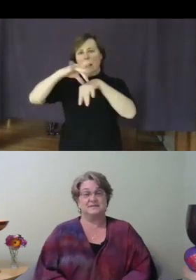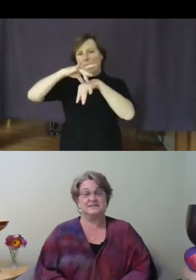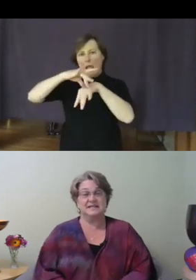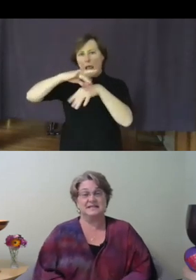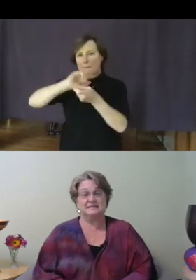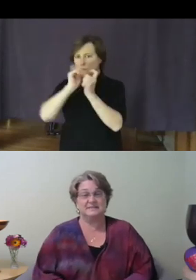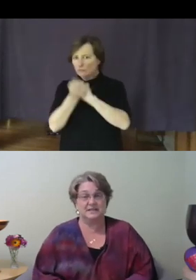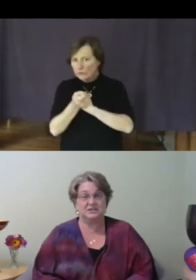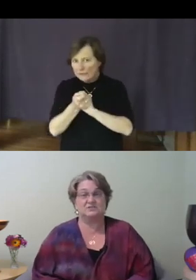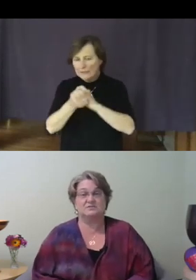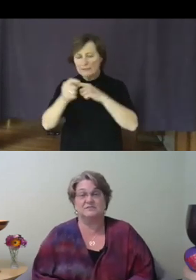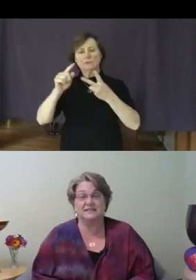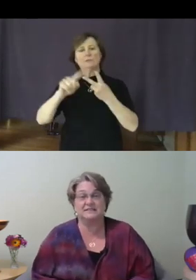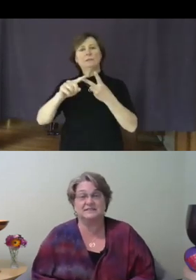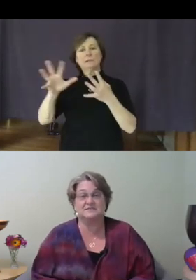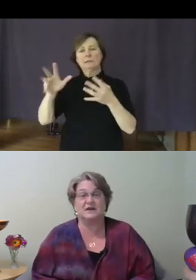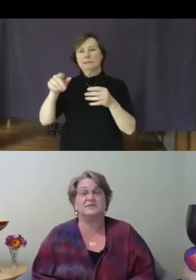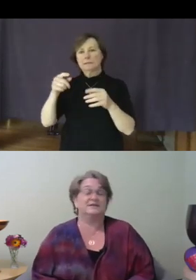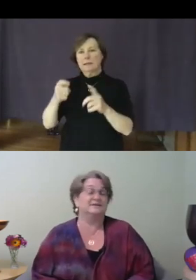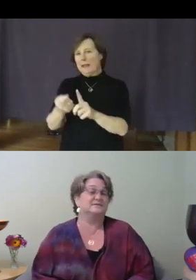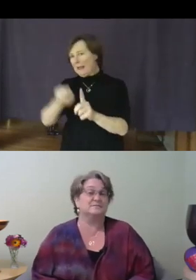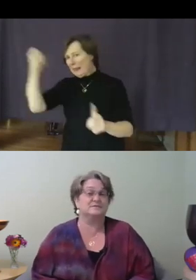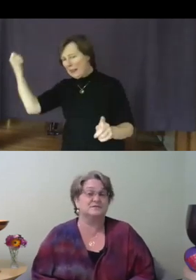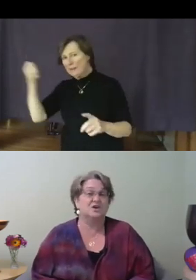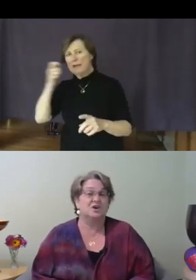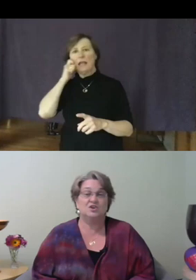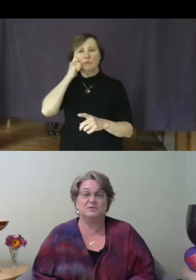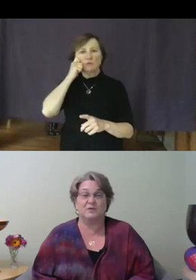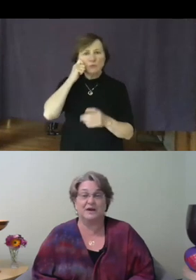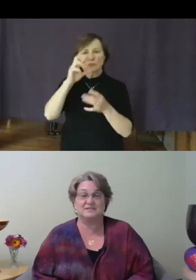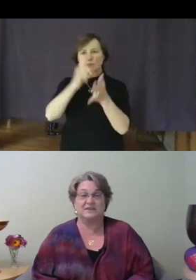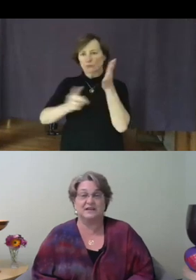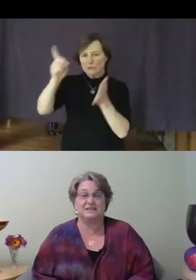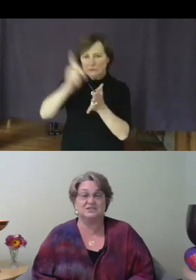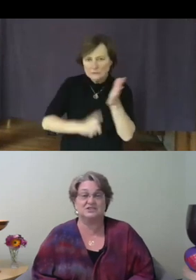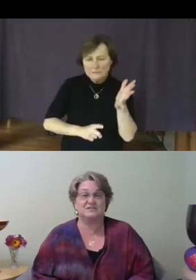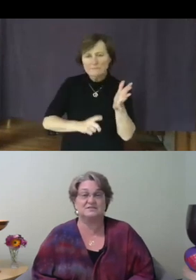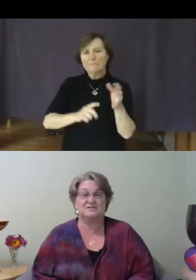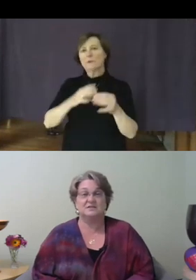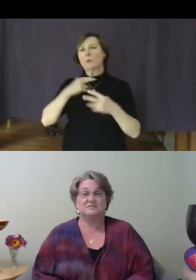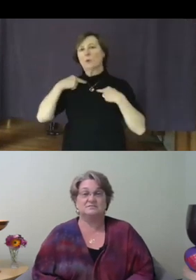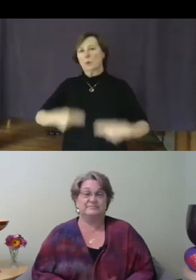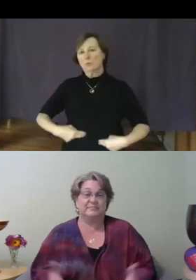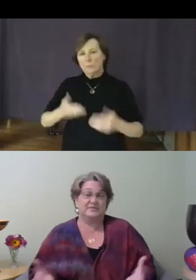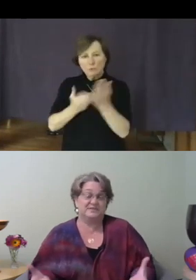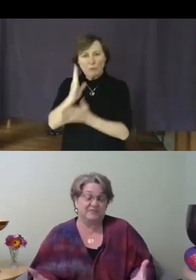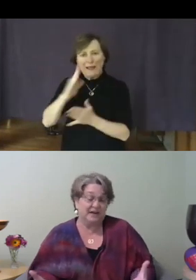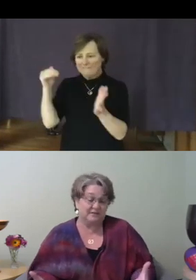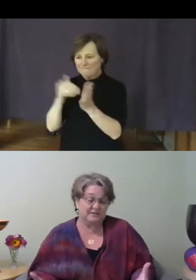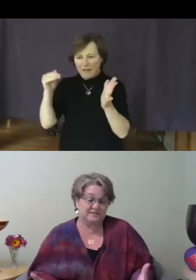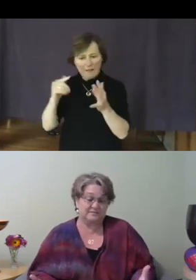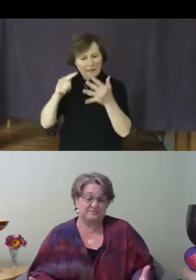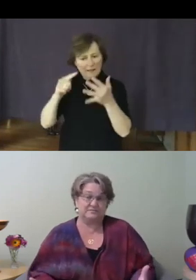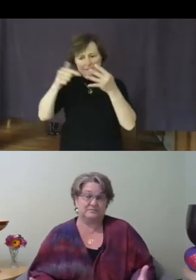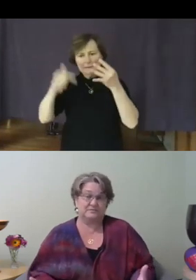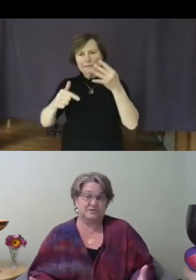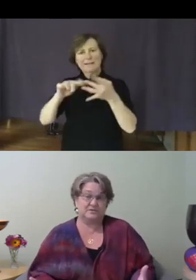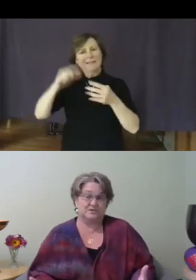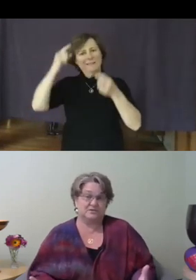state-sanctioned violence, other -isms and human rights violations. This virus, you